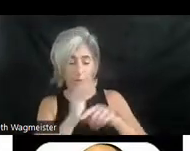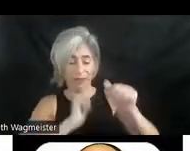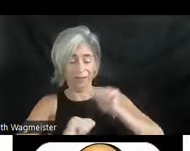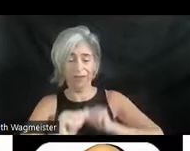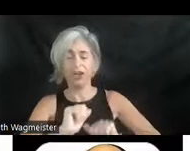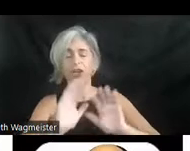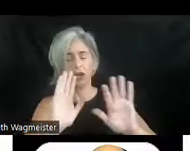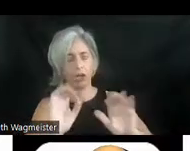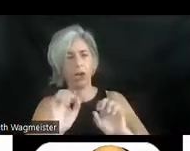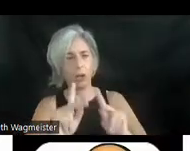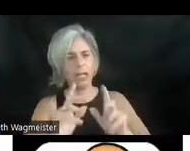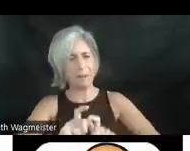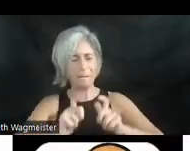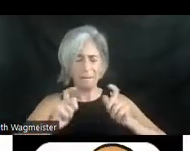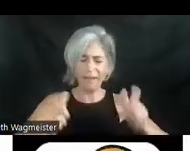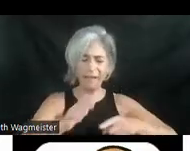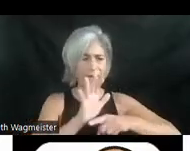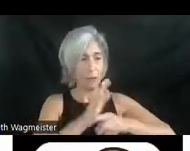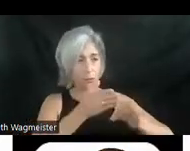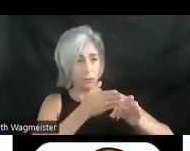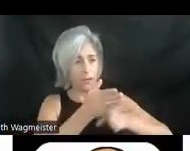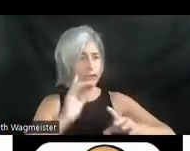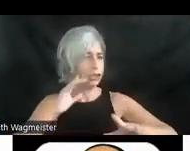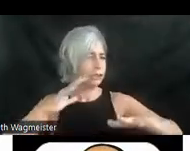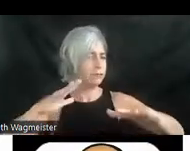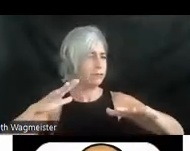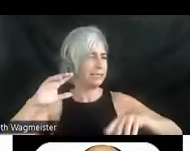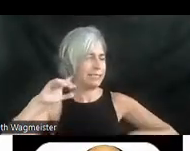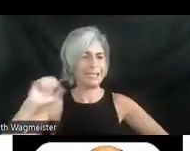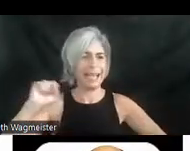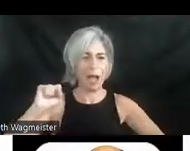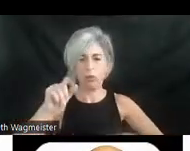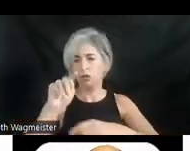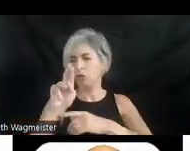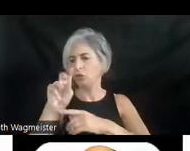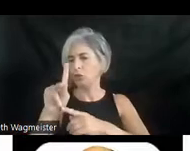okay it's a major film though. It has a professional sound track you know. It should be not a problem